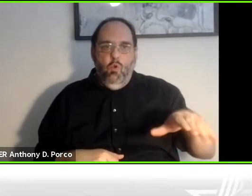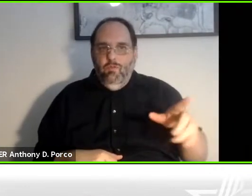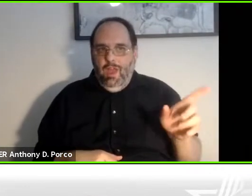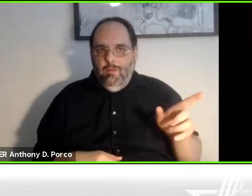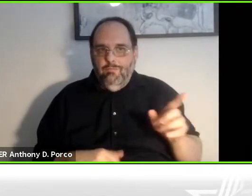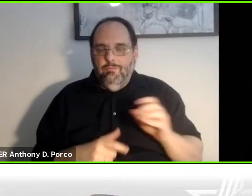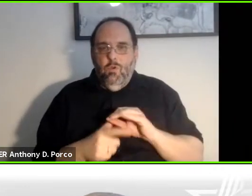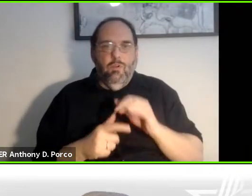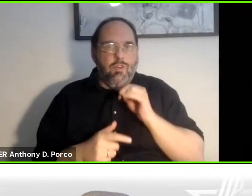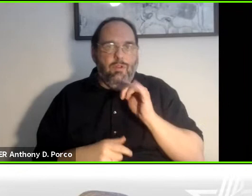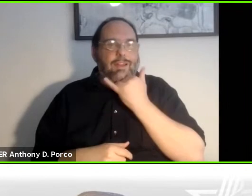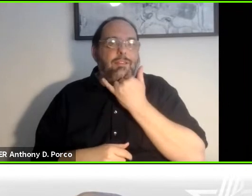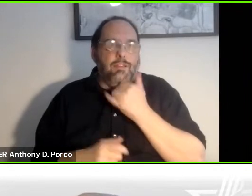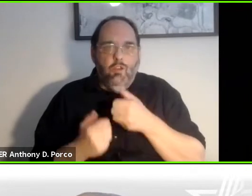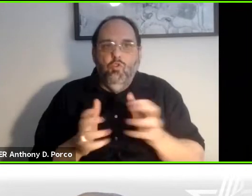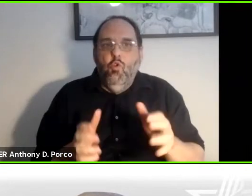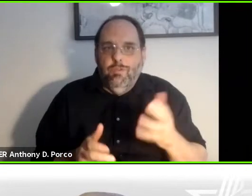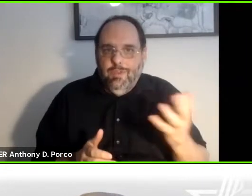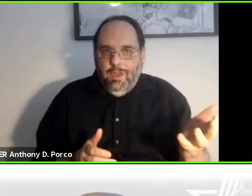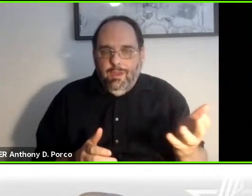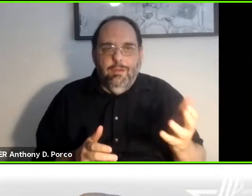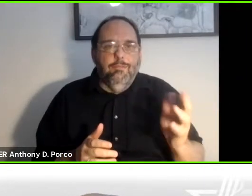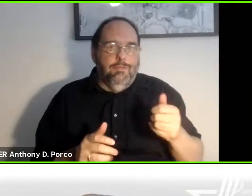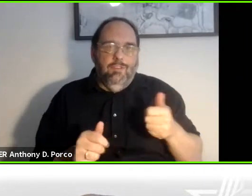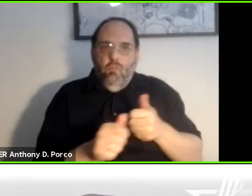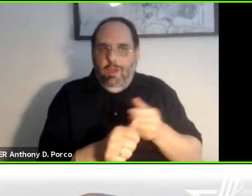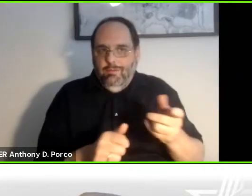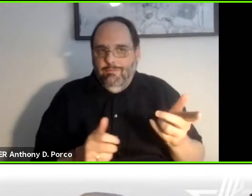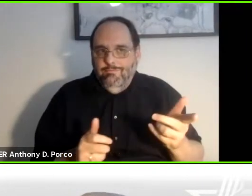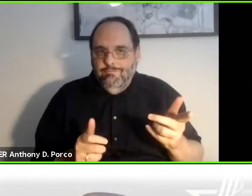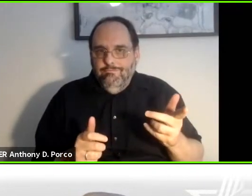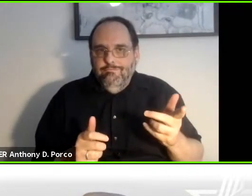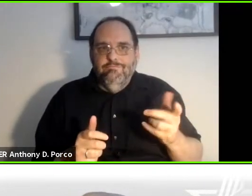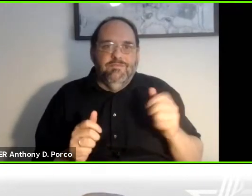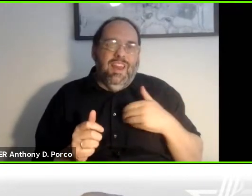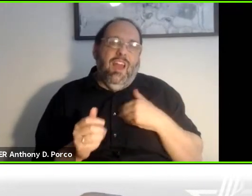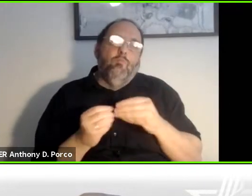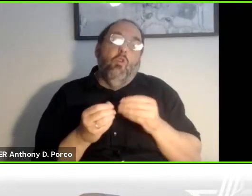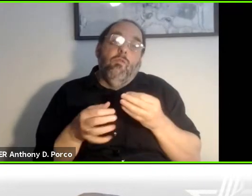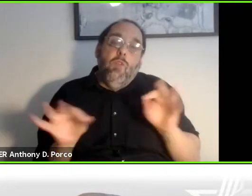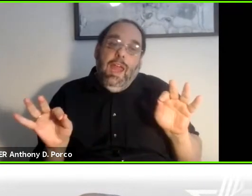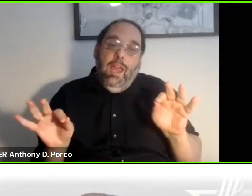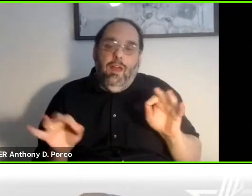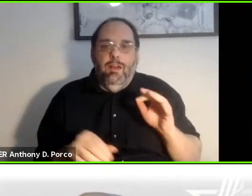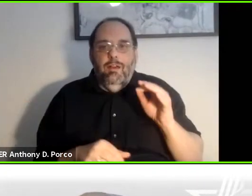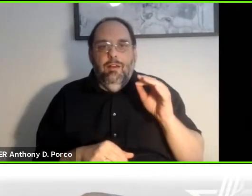accidentally lose it. It would allow them to have more freedom because if something happened, you